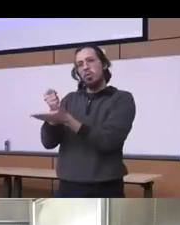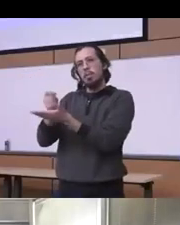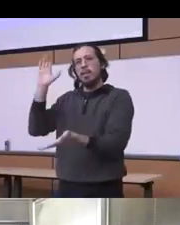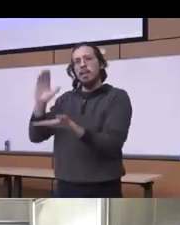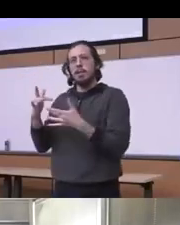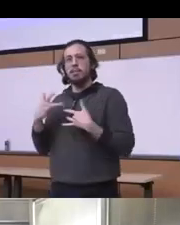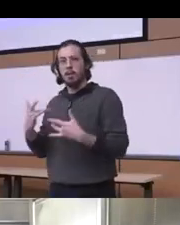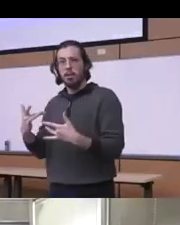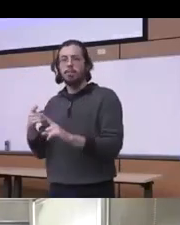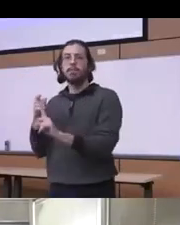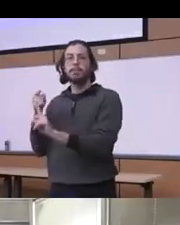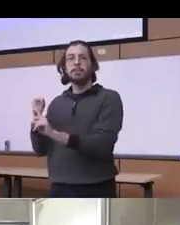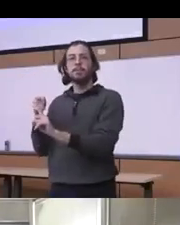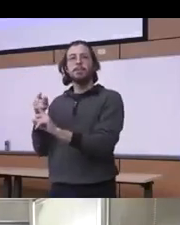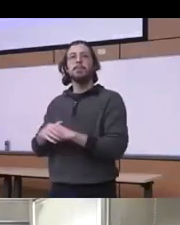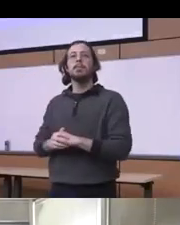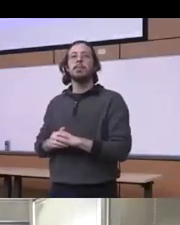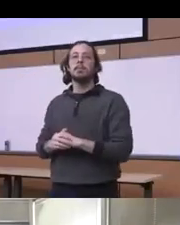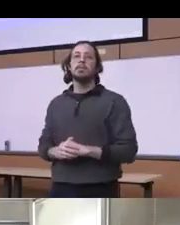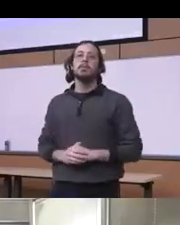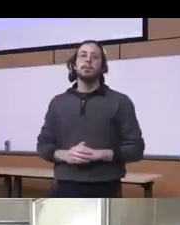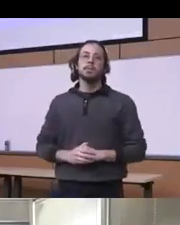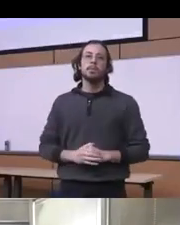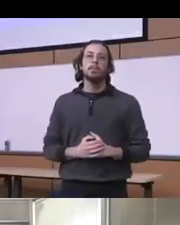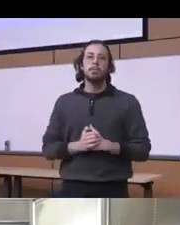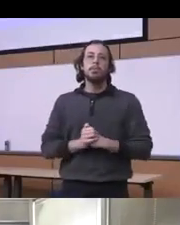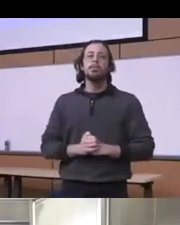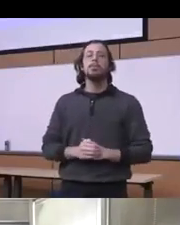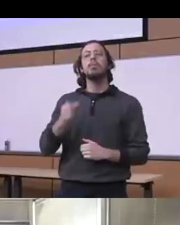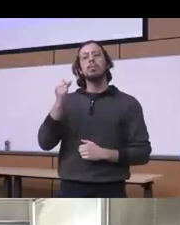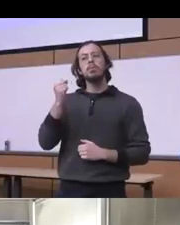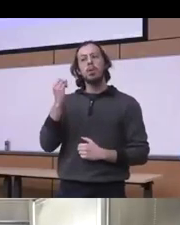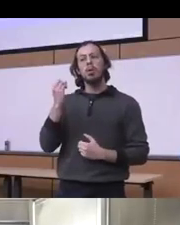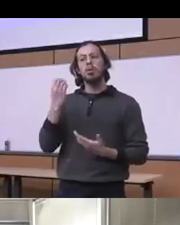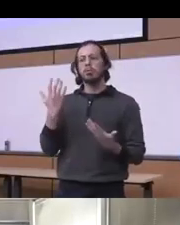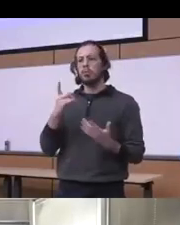intensive non-medication or period uses disorder treatment so what is really the point here I'm